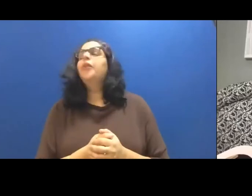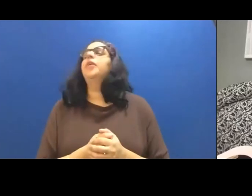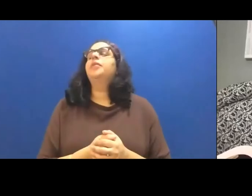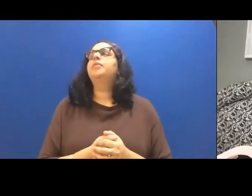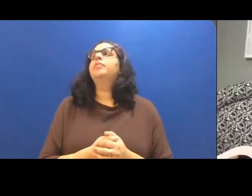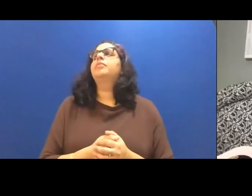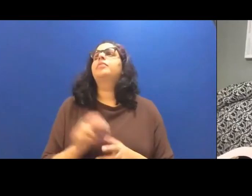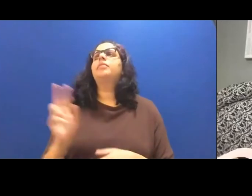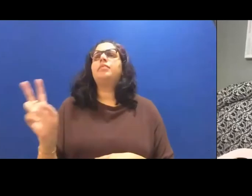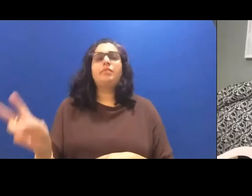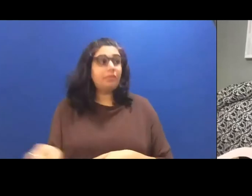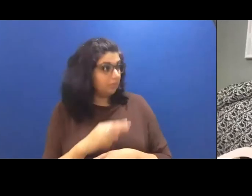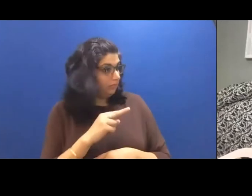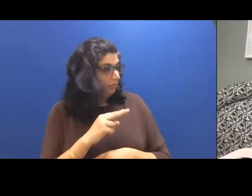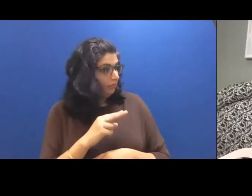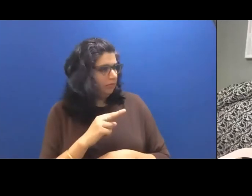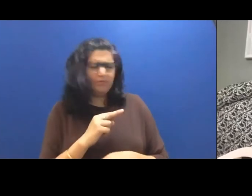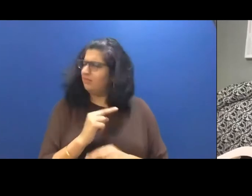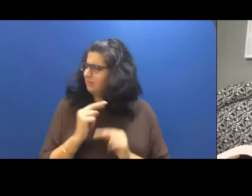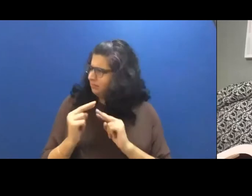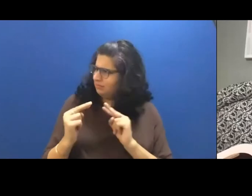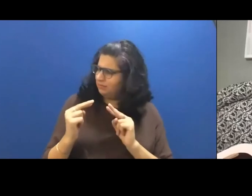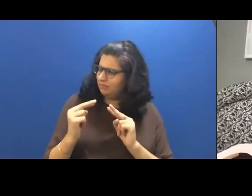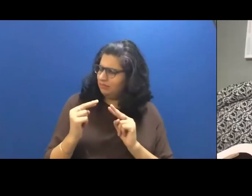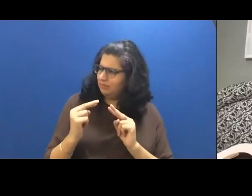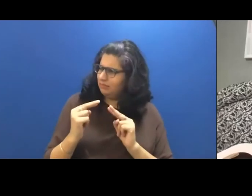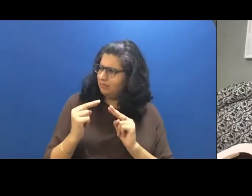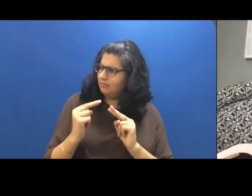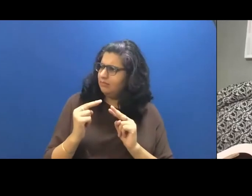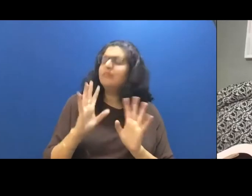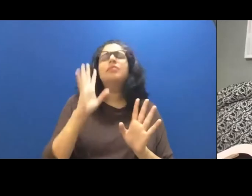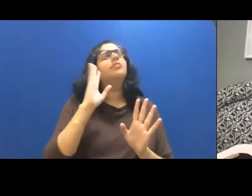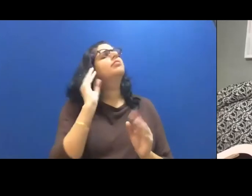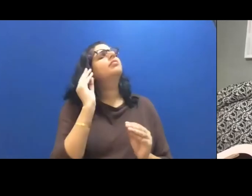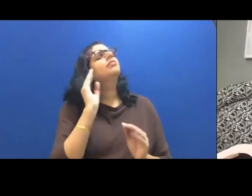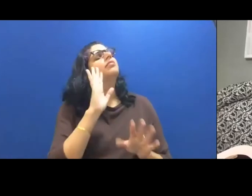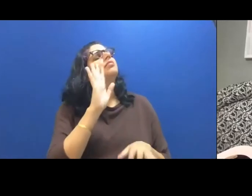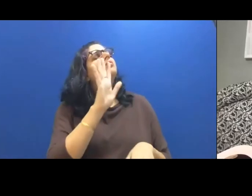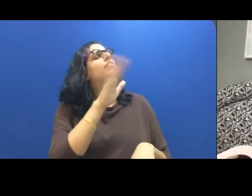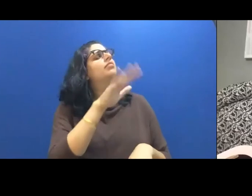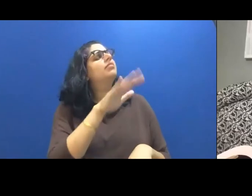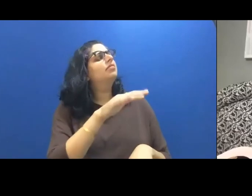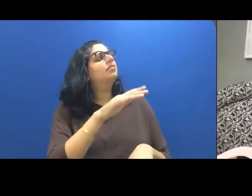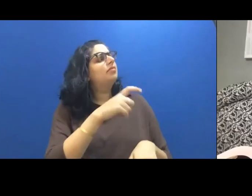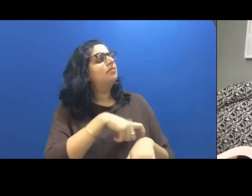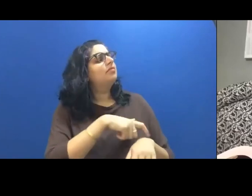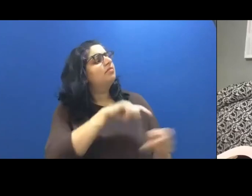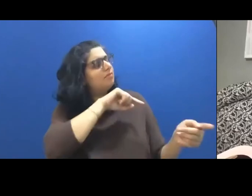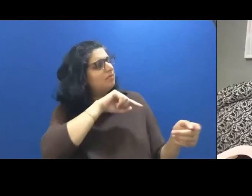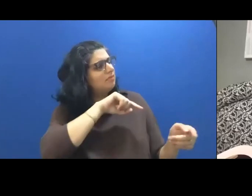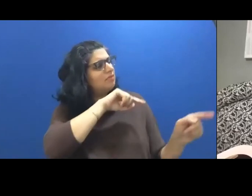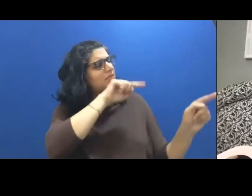eyes sockets twinged by the way, what time did you get in last night she said to Ray.